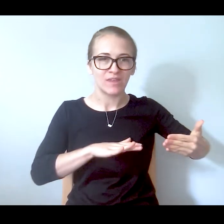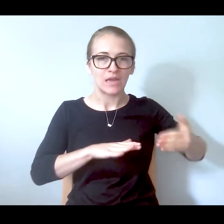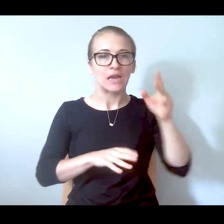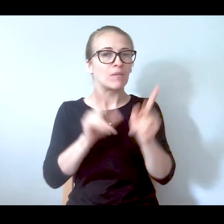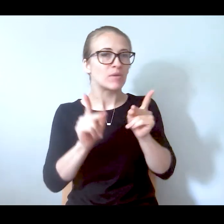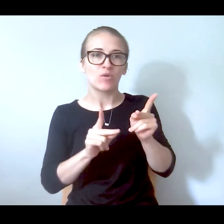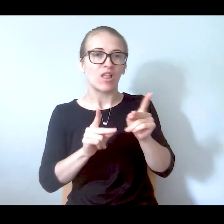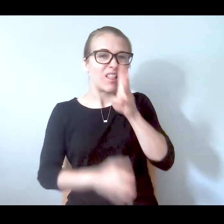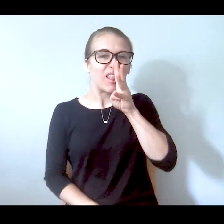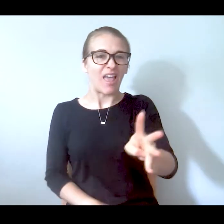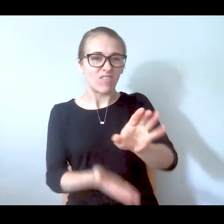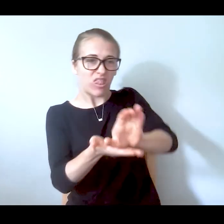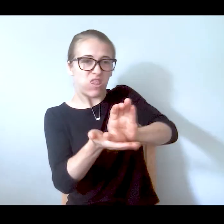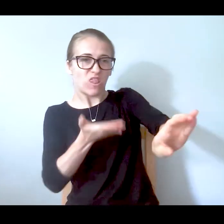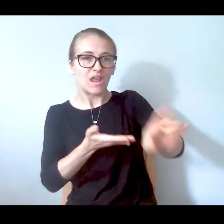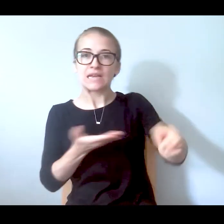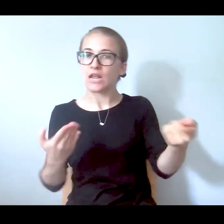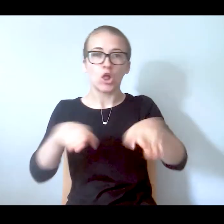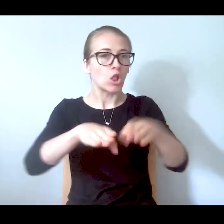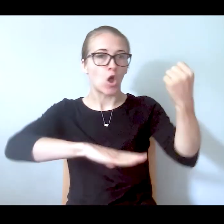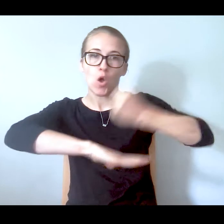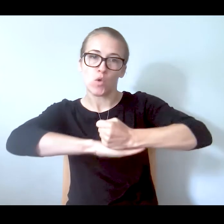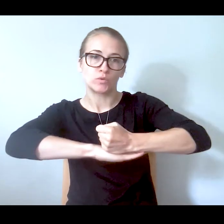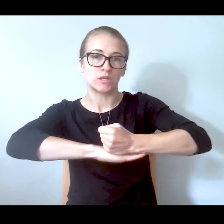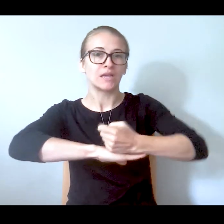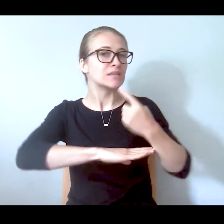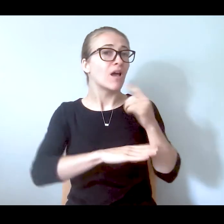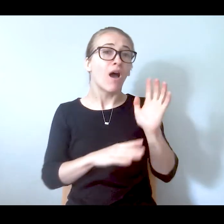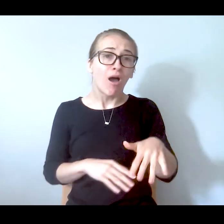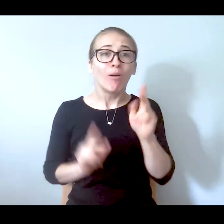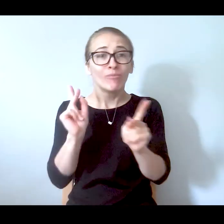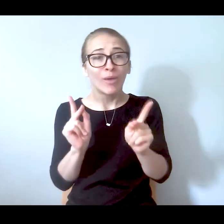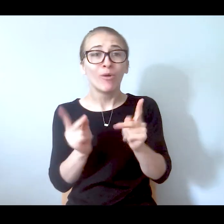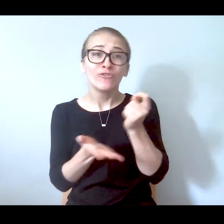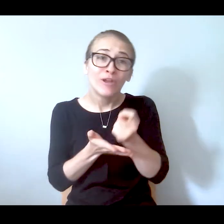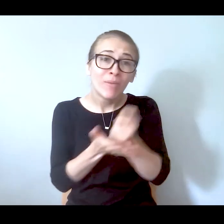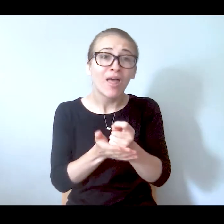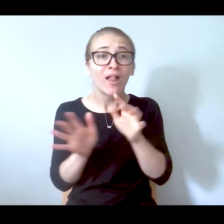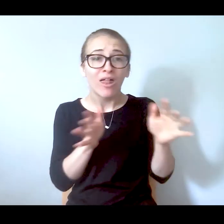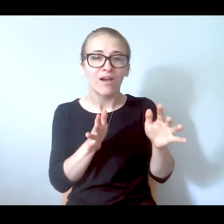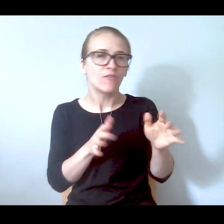close it because they say, people are getting their treatment. They're not. They're not getting treatment. They're not getting the medical